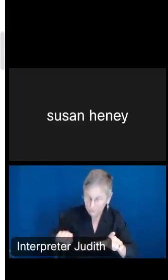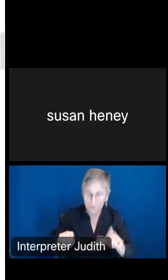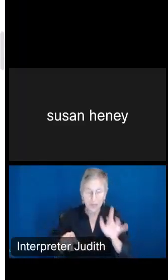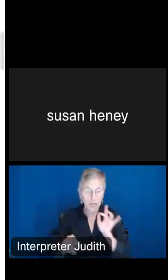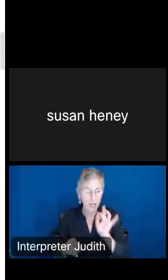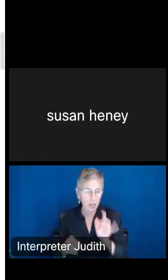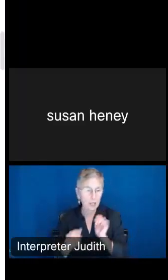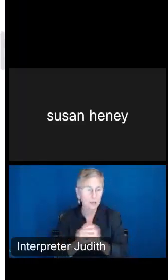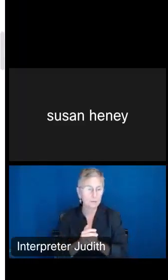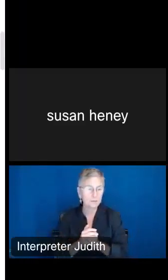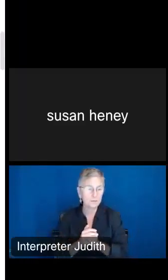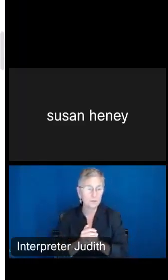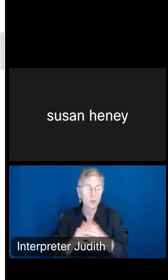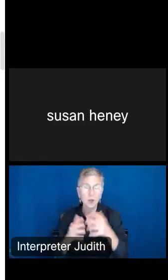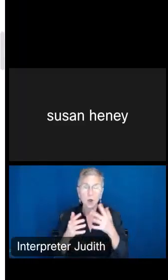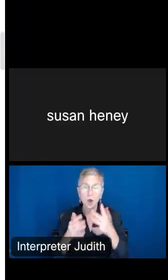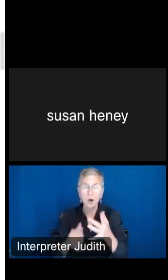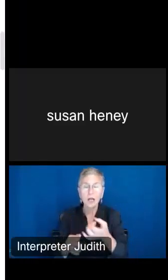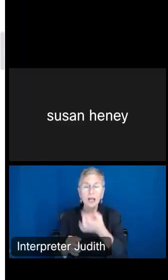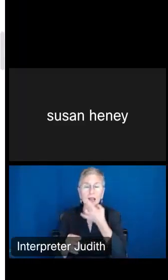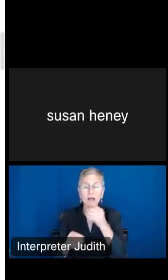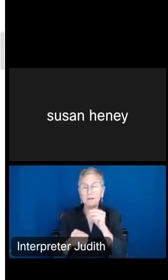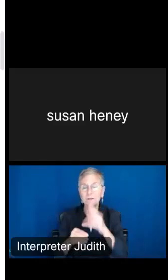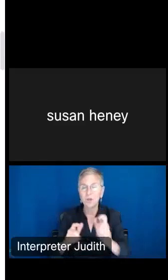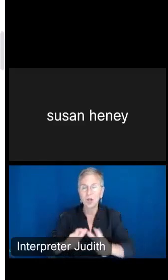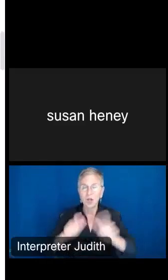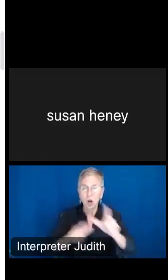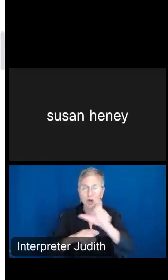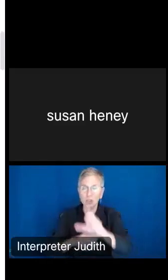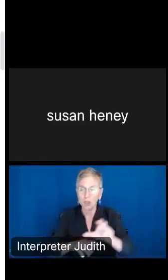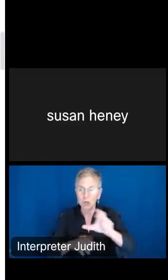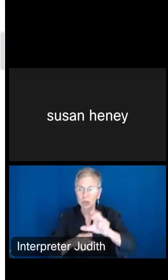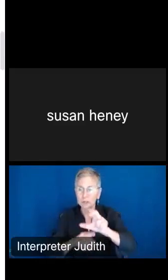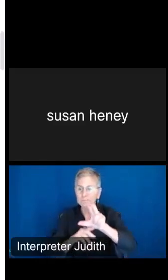there, and I've already highlighted by large cursor, so I want to make sure that I use